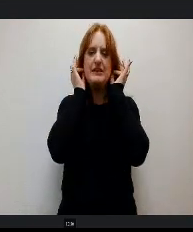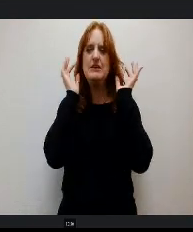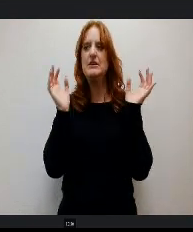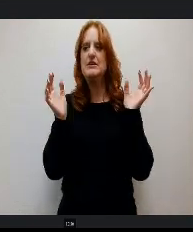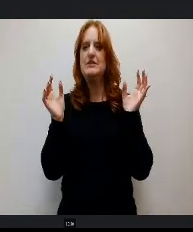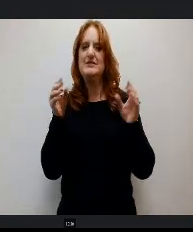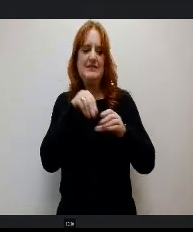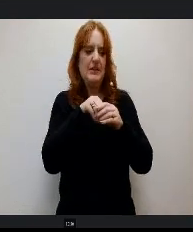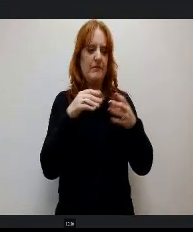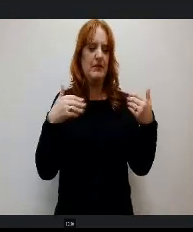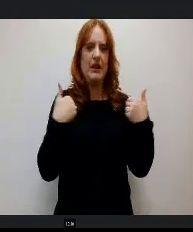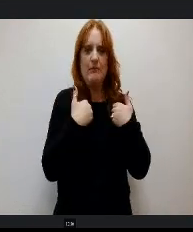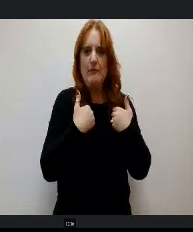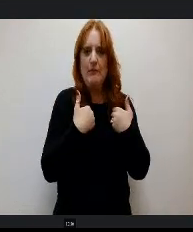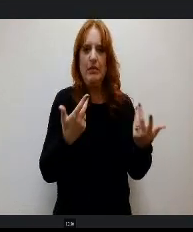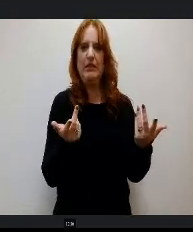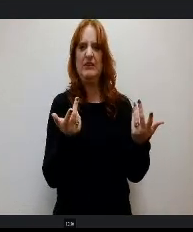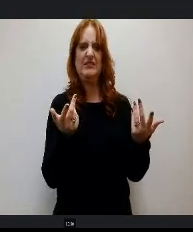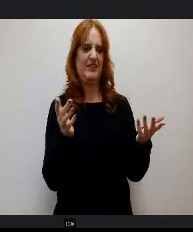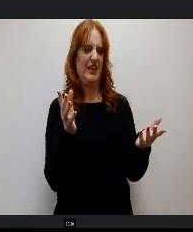clothes and students are just having a really great time.